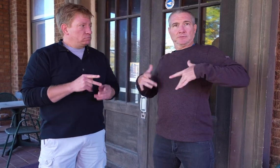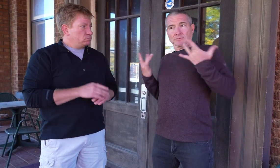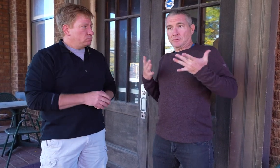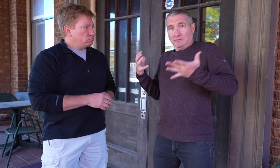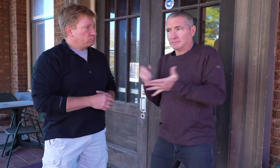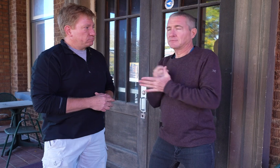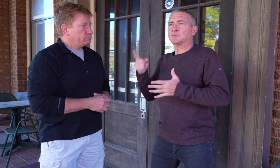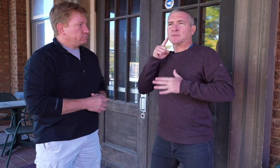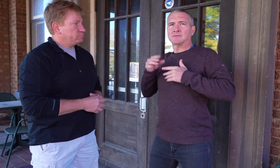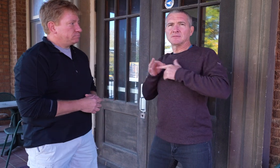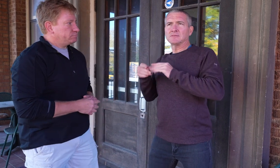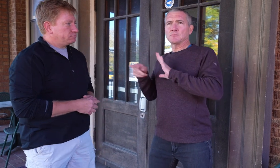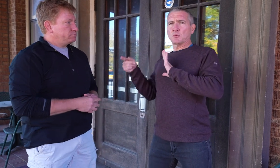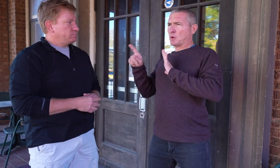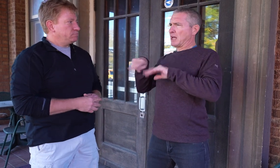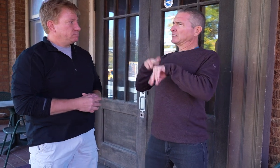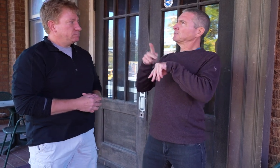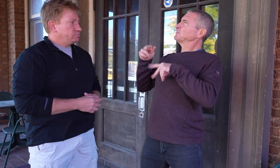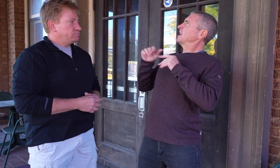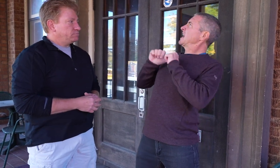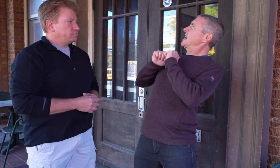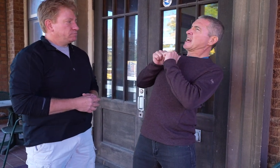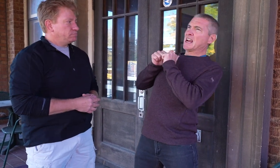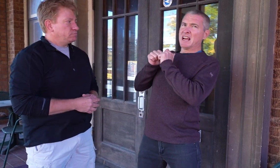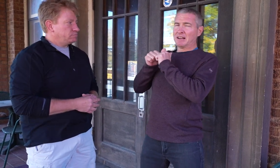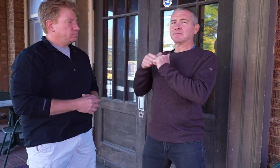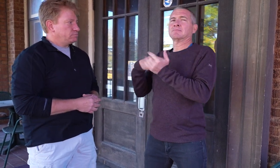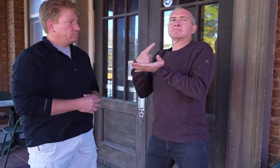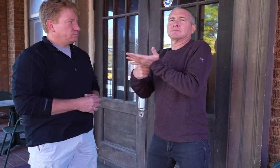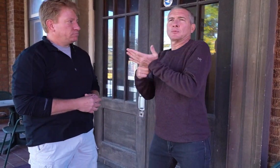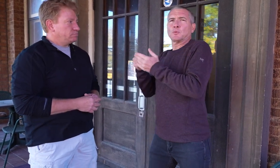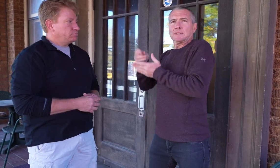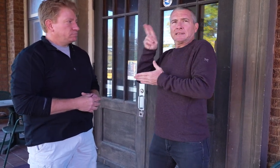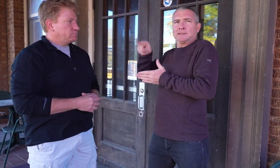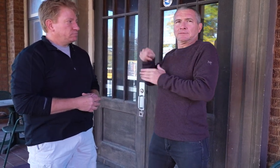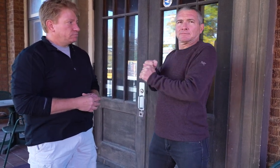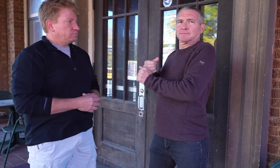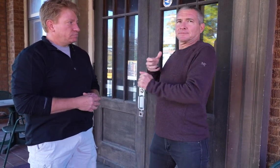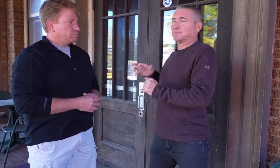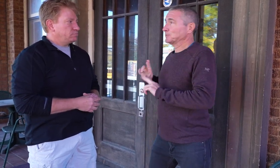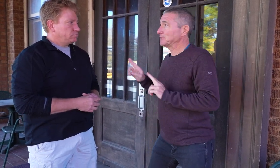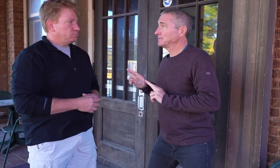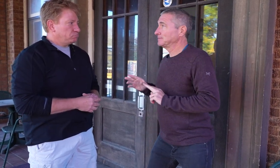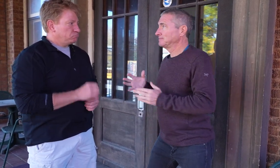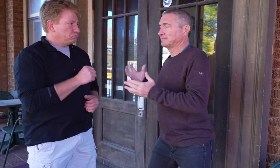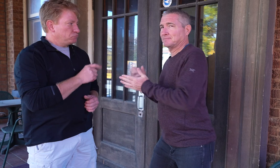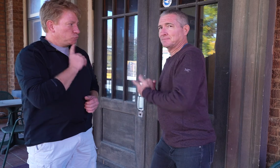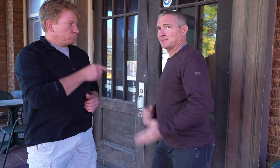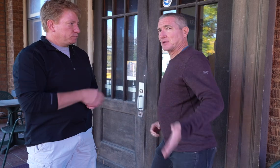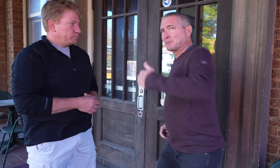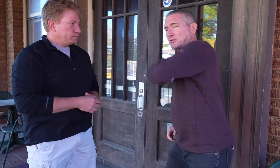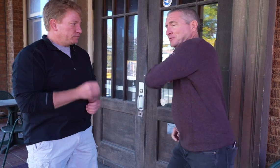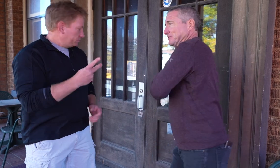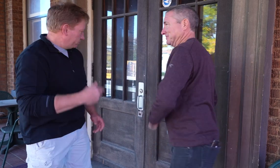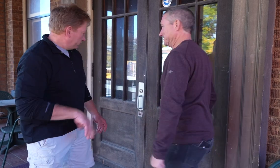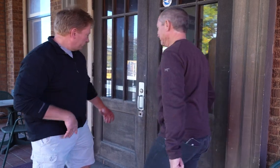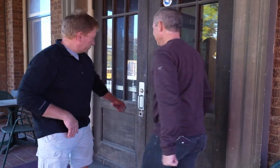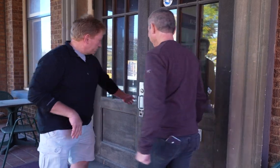I’m thrilled to check this place out and find out all the history behind this building. Are you ready? Come on, let’s go!